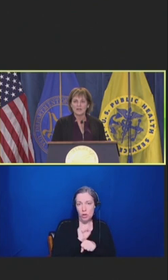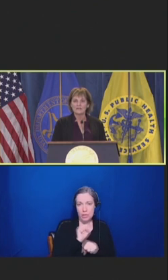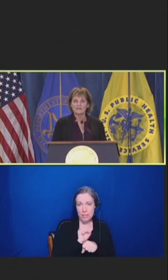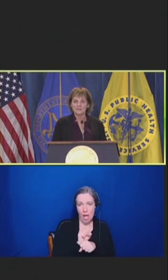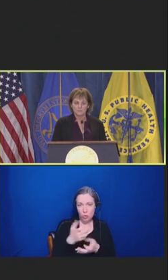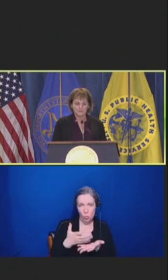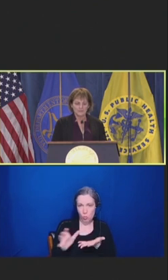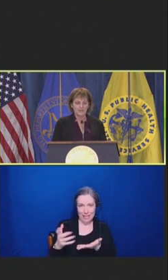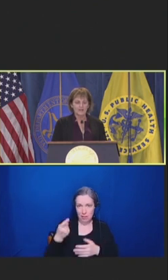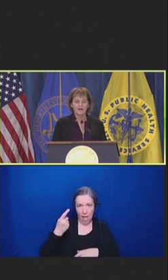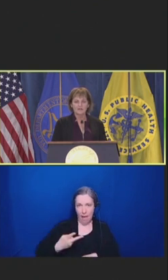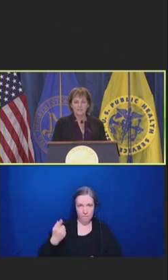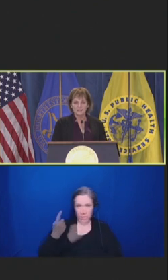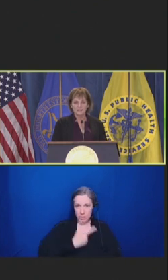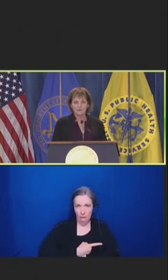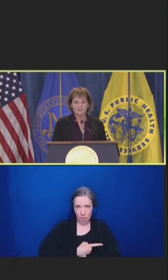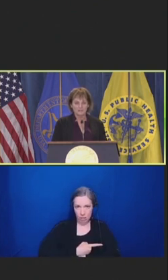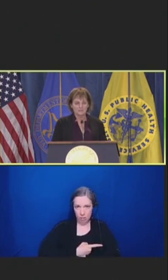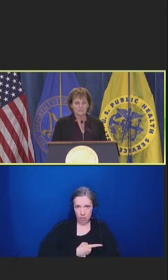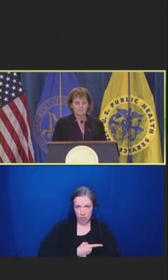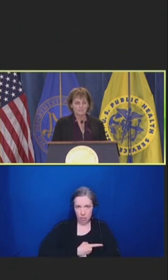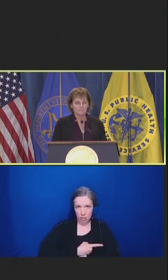essence, doubled our task force.